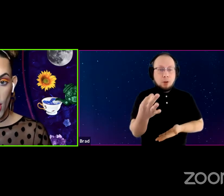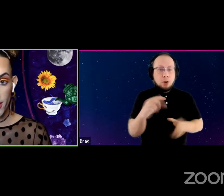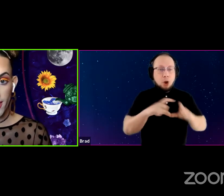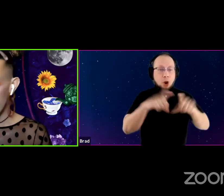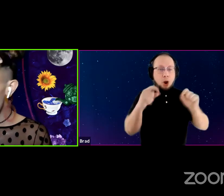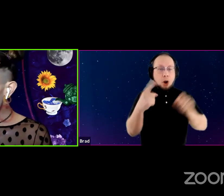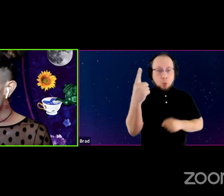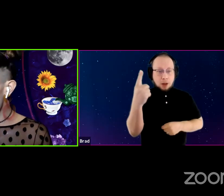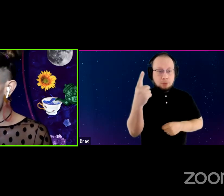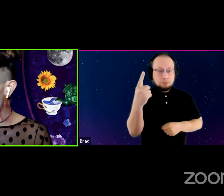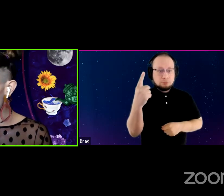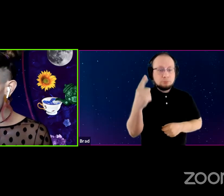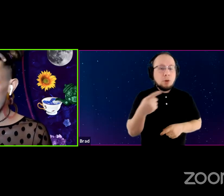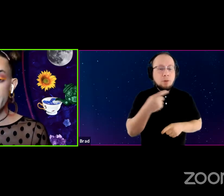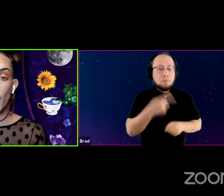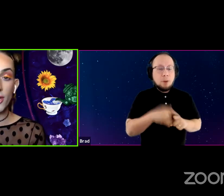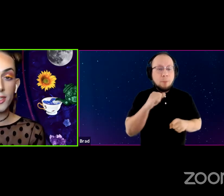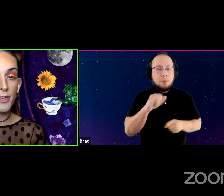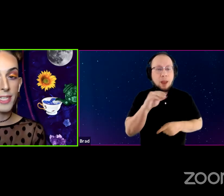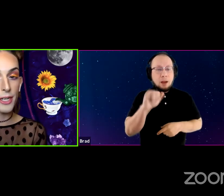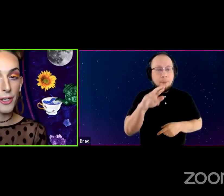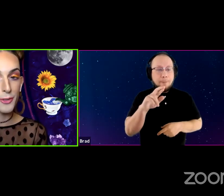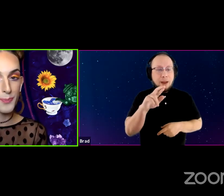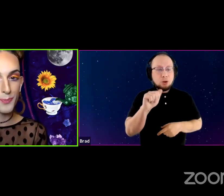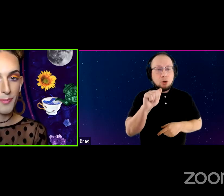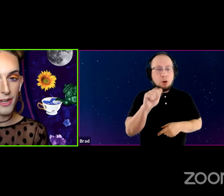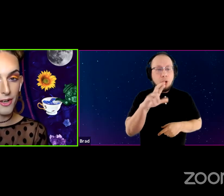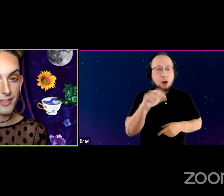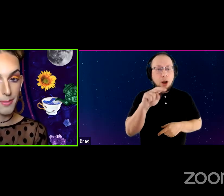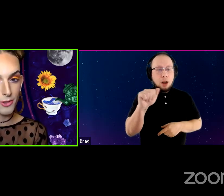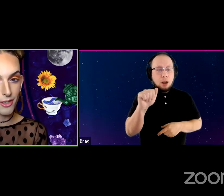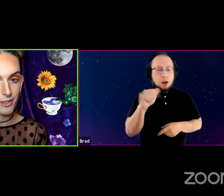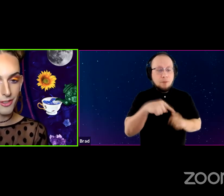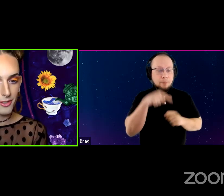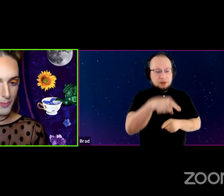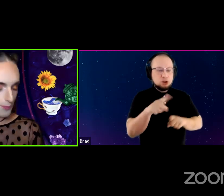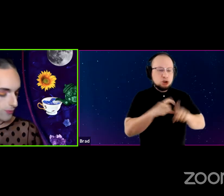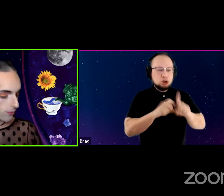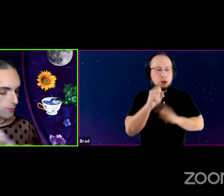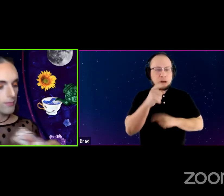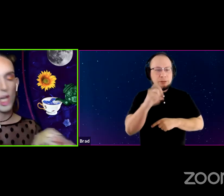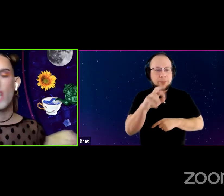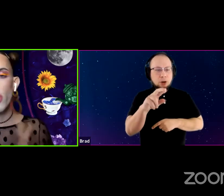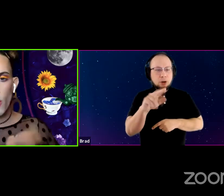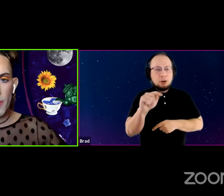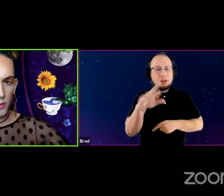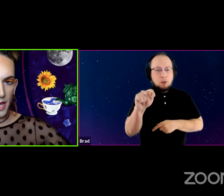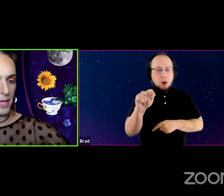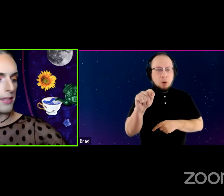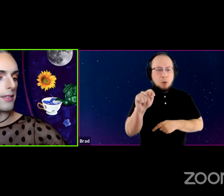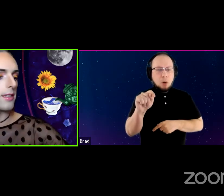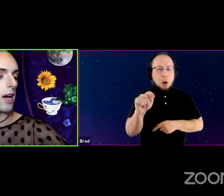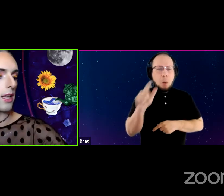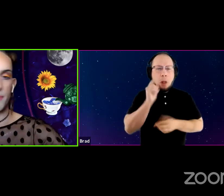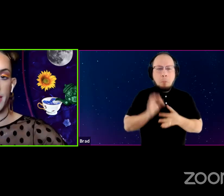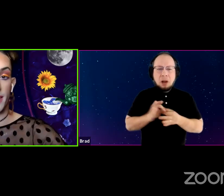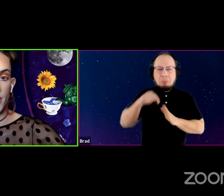from the Star Spinner Tarot, by an artist named Trungles. We'll talk more about what that means a bit later